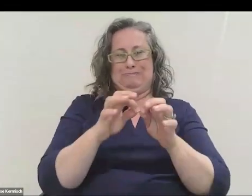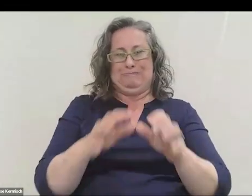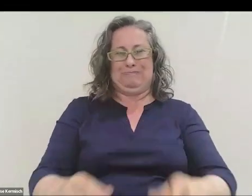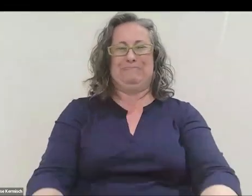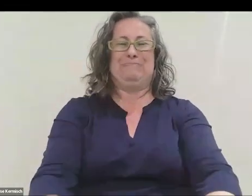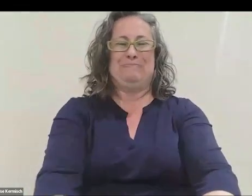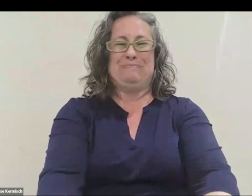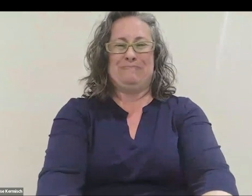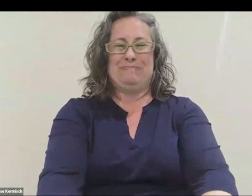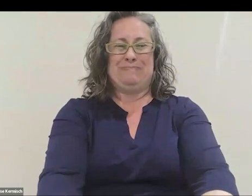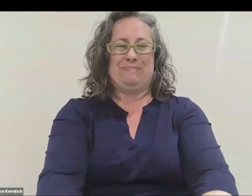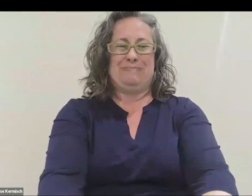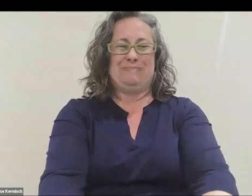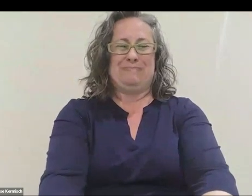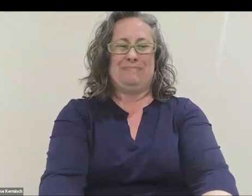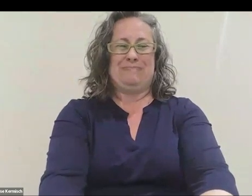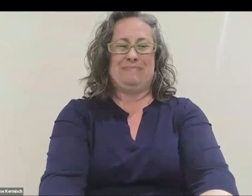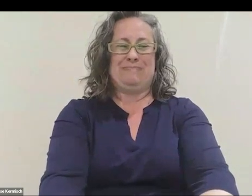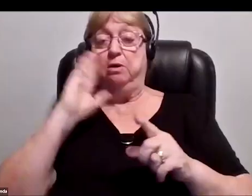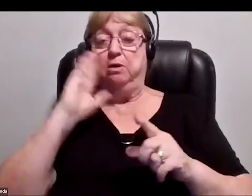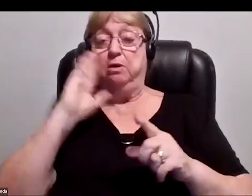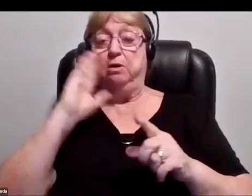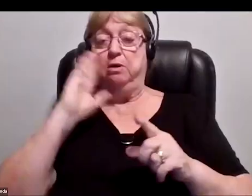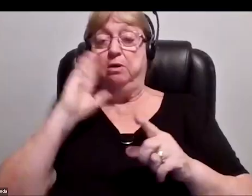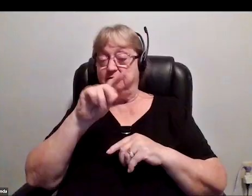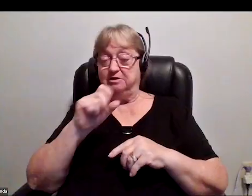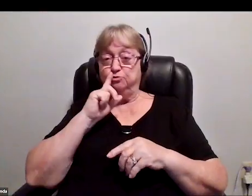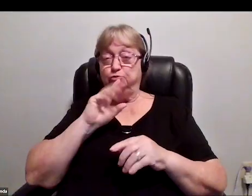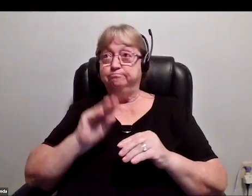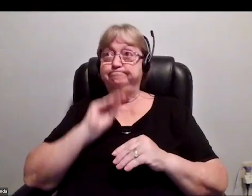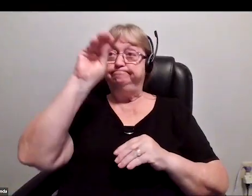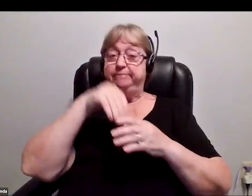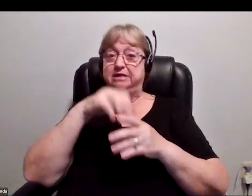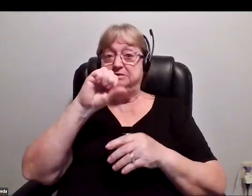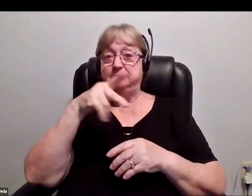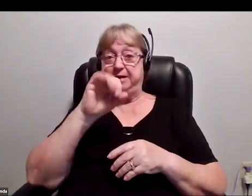to let us put one in space, which, to my great surprise, they actually did.